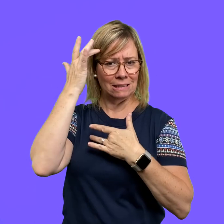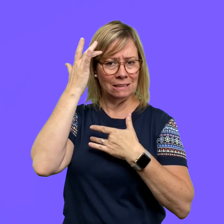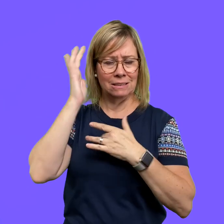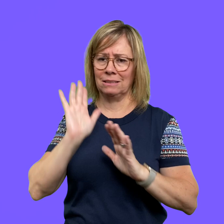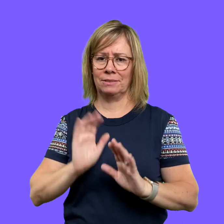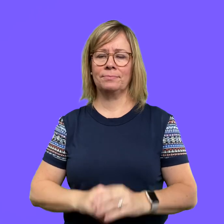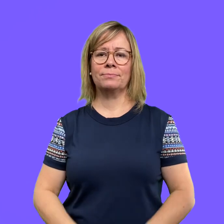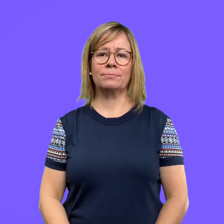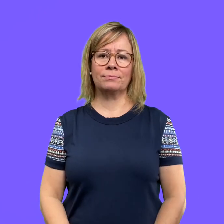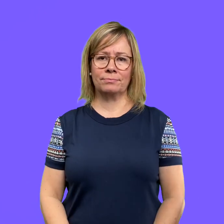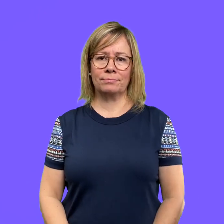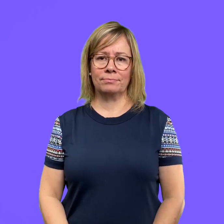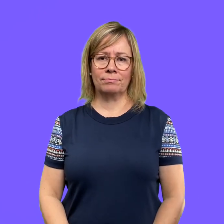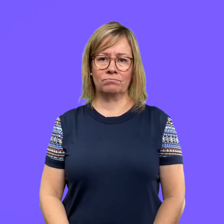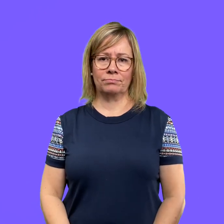to prevent others from getting me sick.